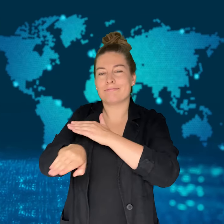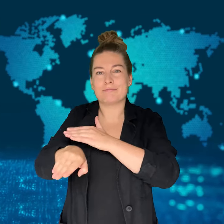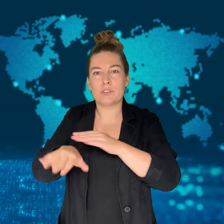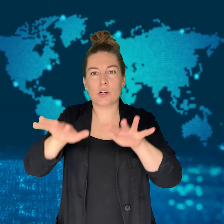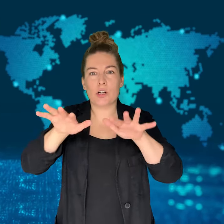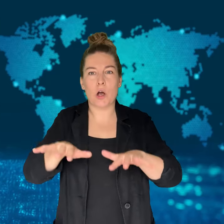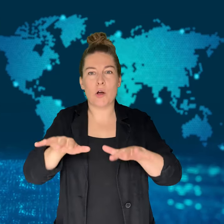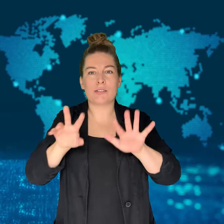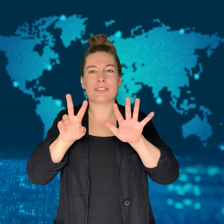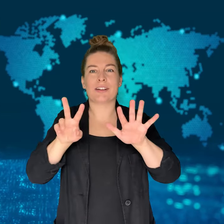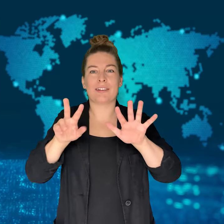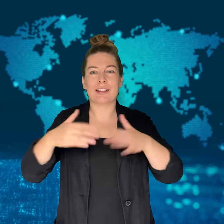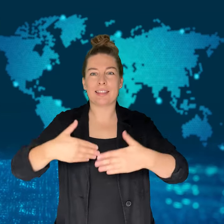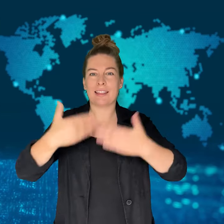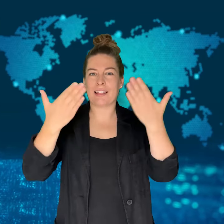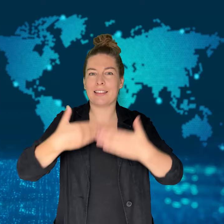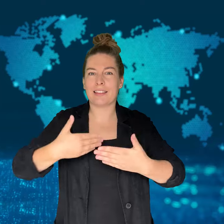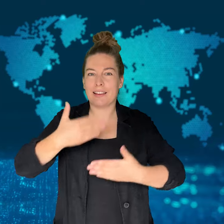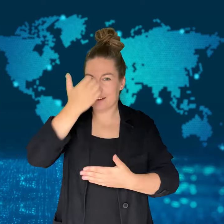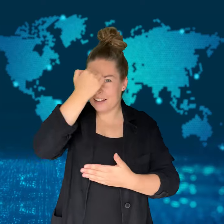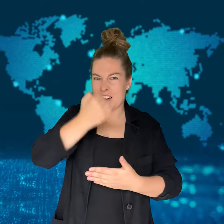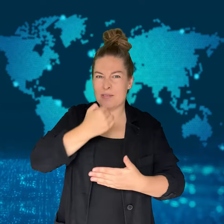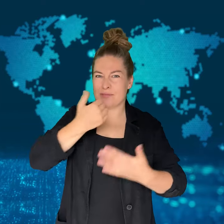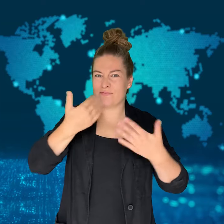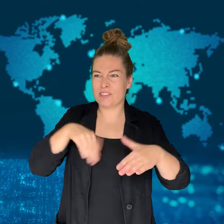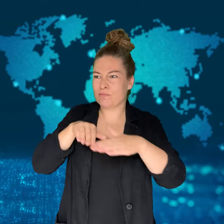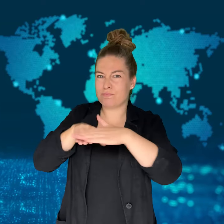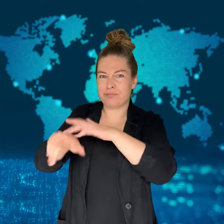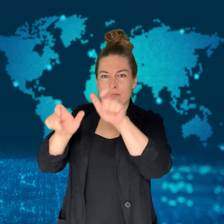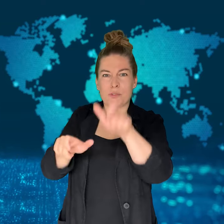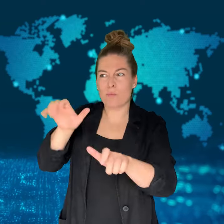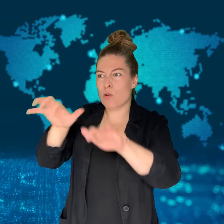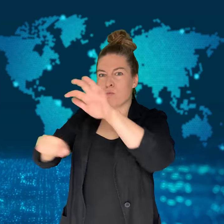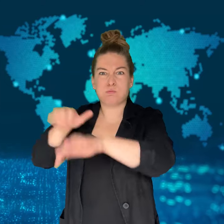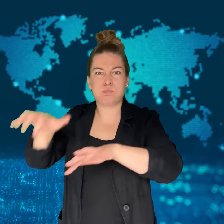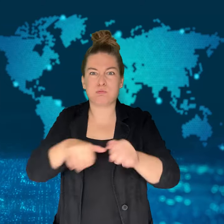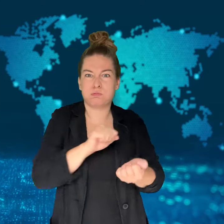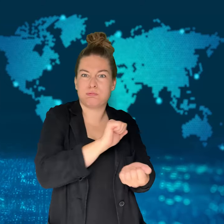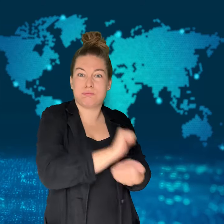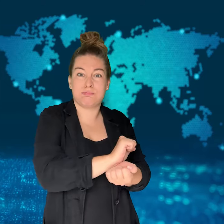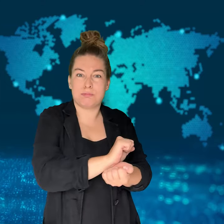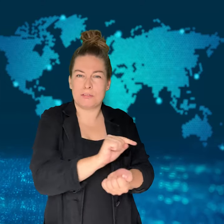The military identified the remains, and some of